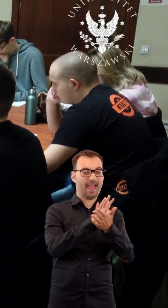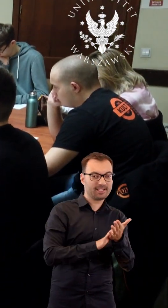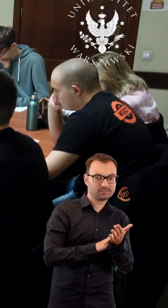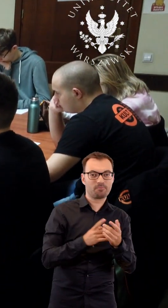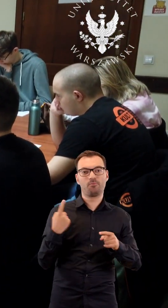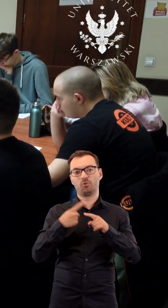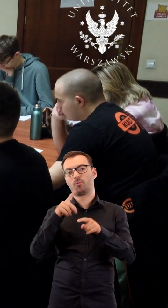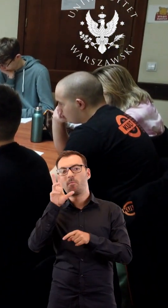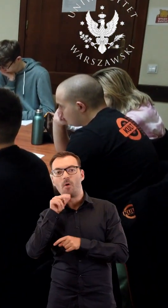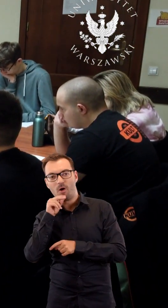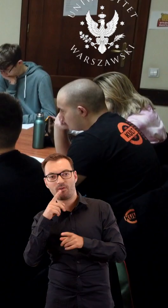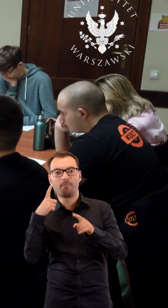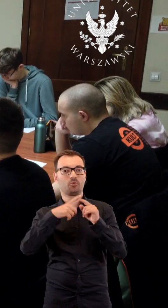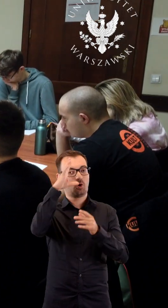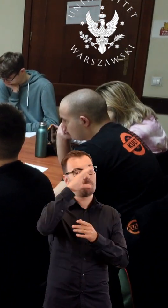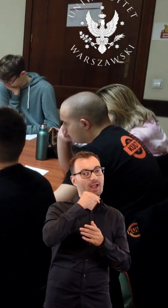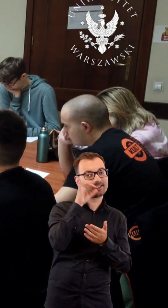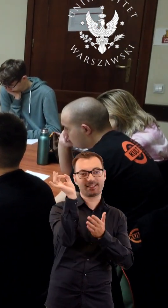with verbal and graphic messages.